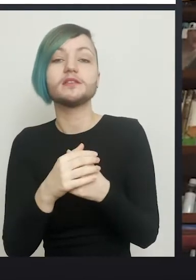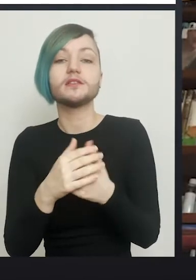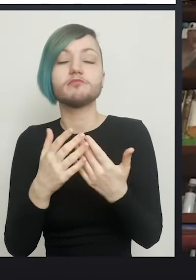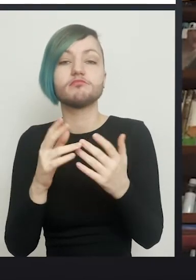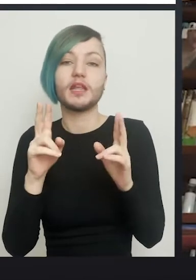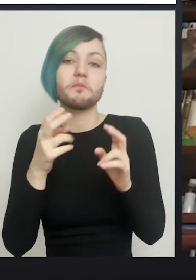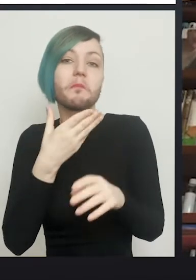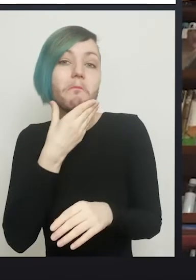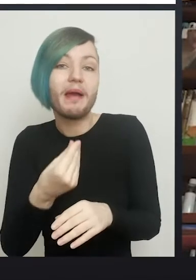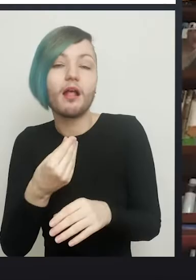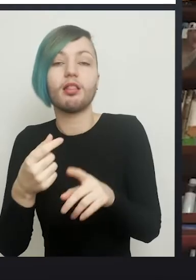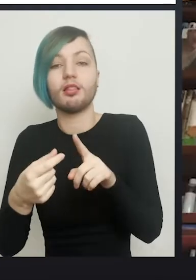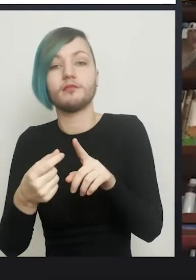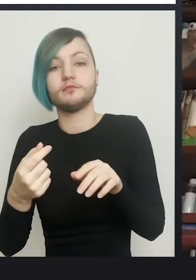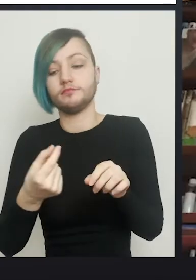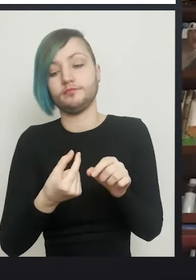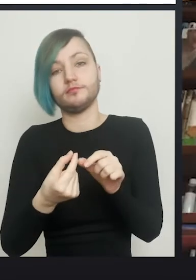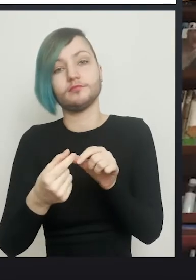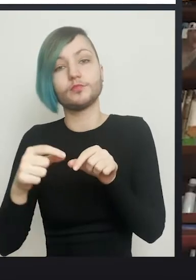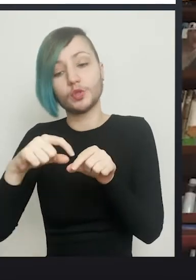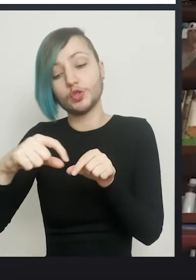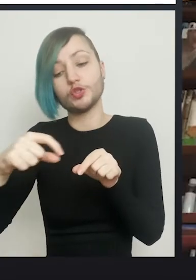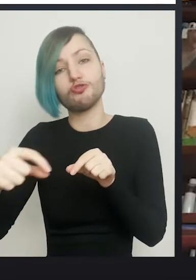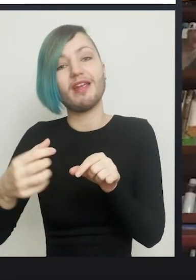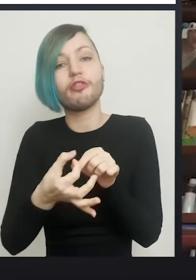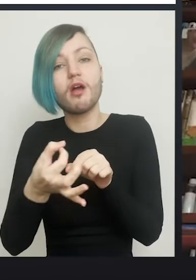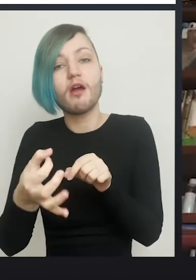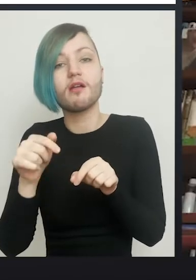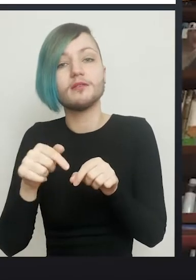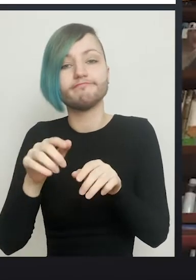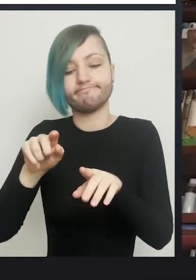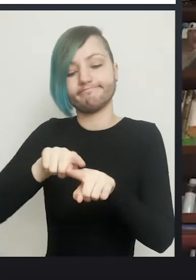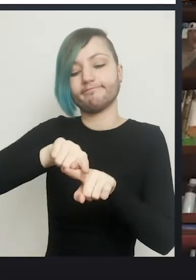is surrounded by erectile tissue, and as much of that needs to be removed as possible.